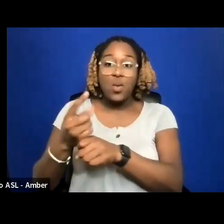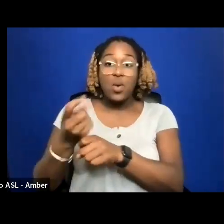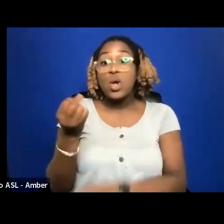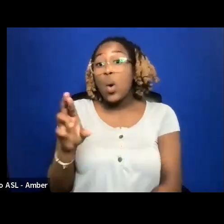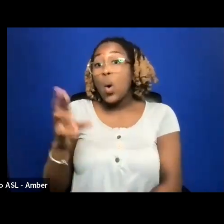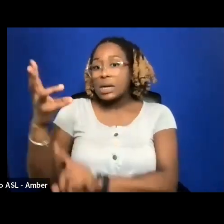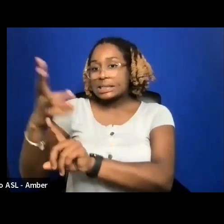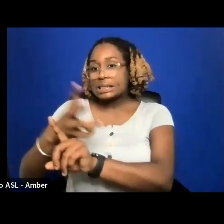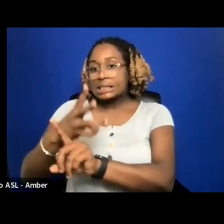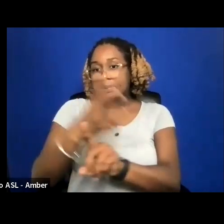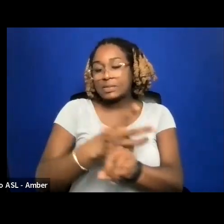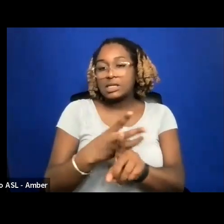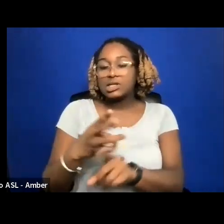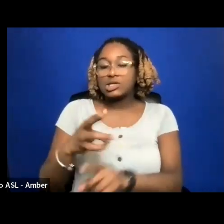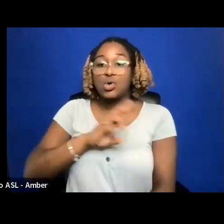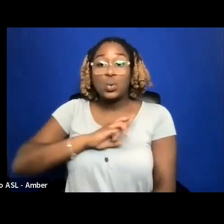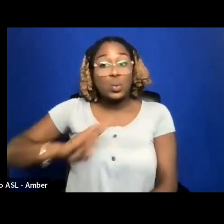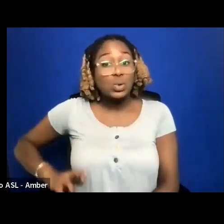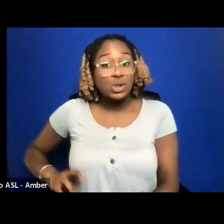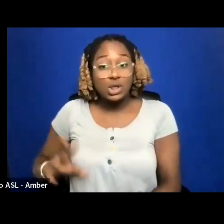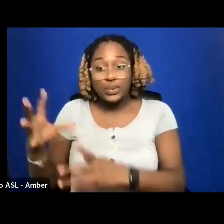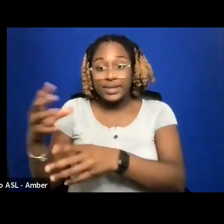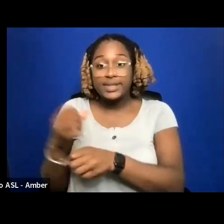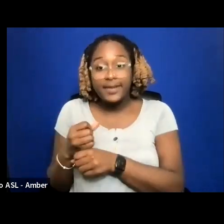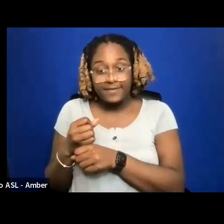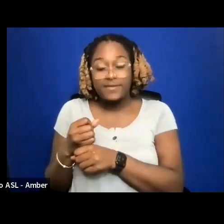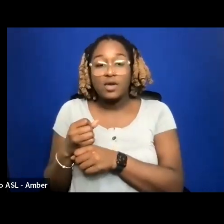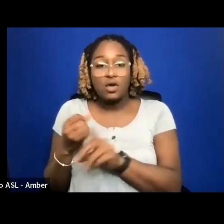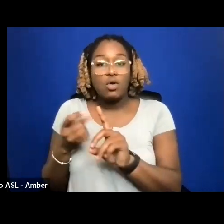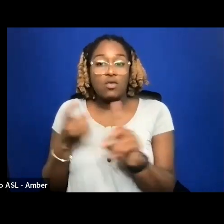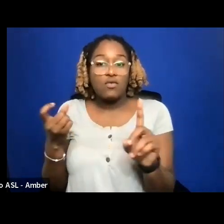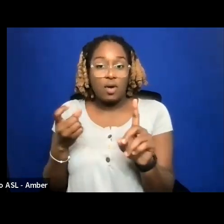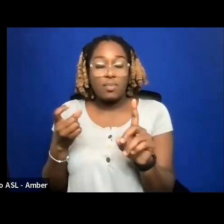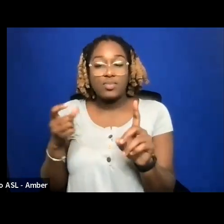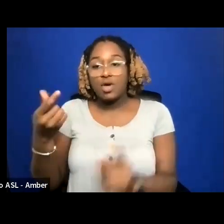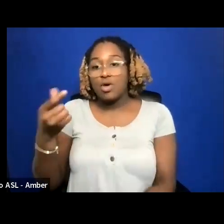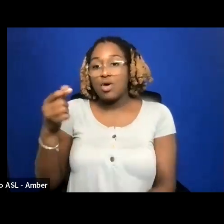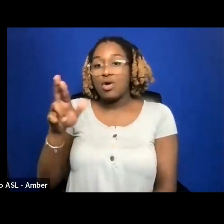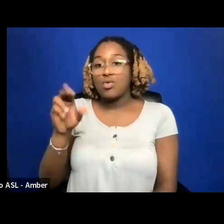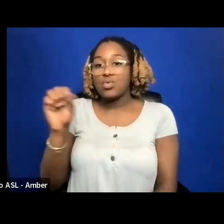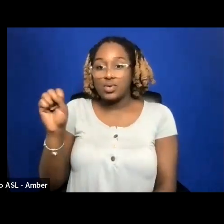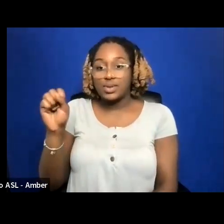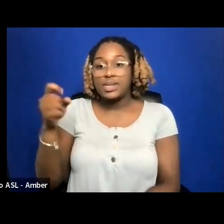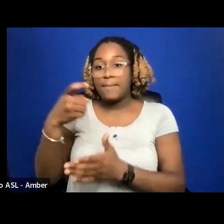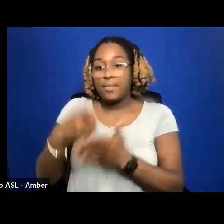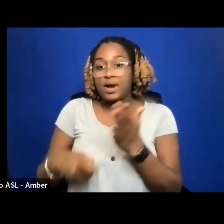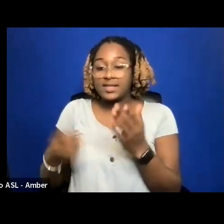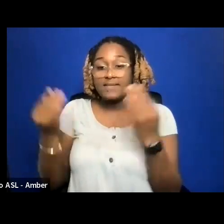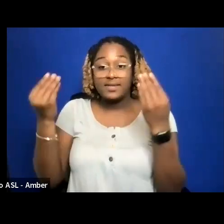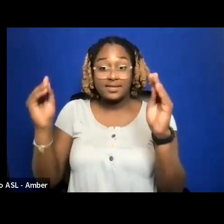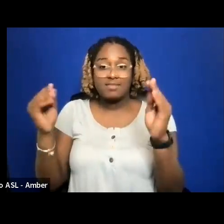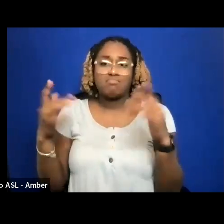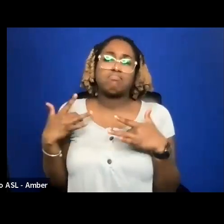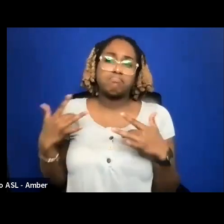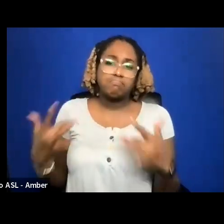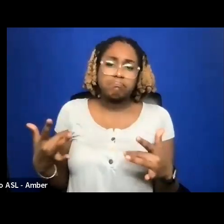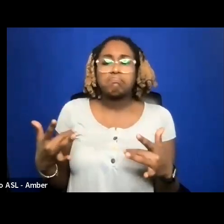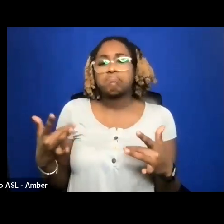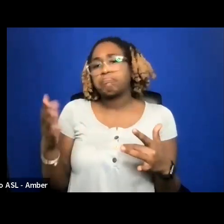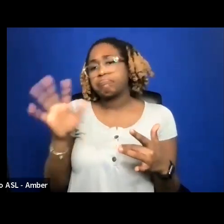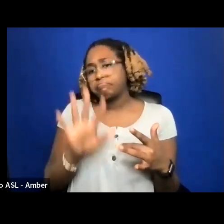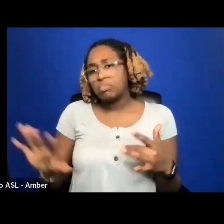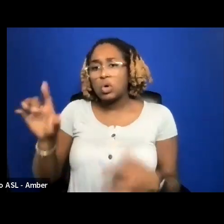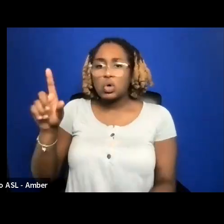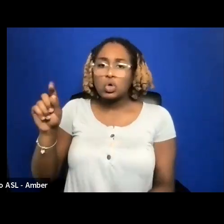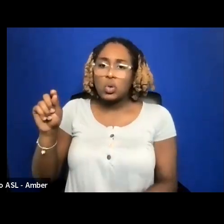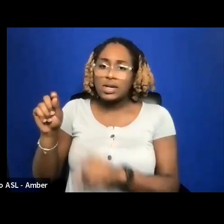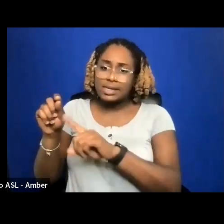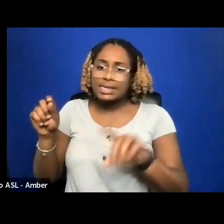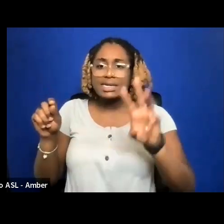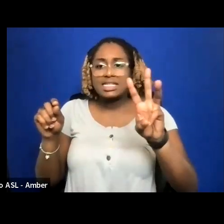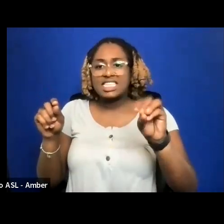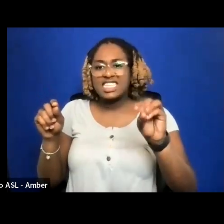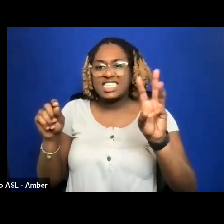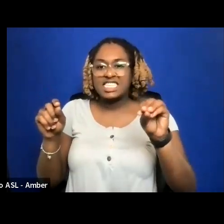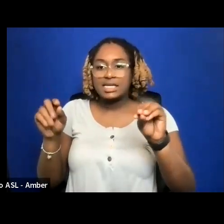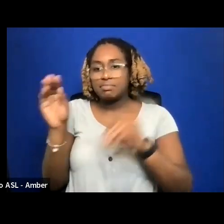THE ROYALTY YOU RECEIVE BASED OFF THE PRICE OF A SALE IS USUALLY IN THE 20-60% RANGE.